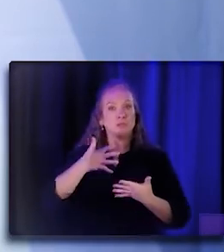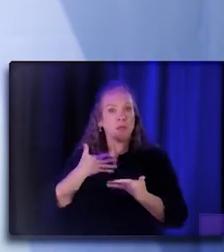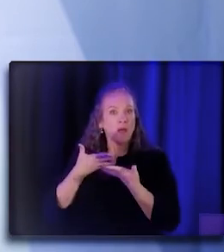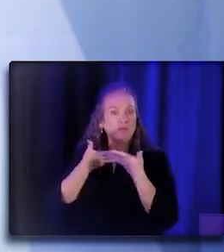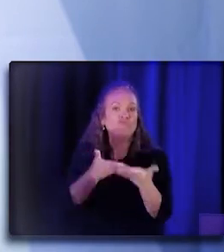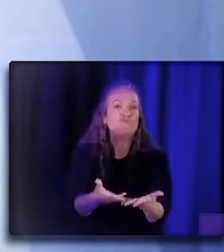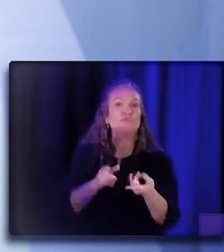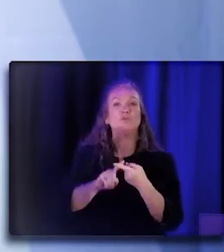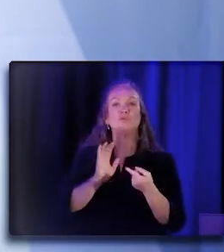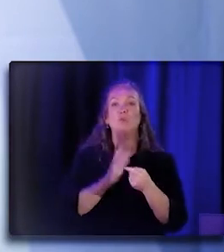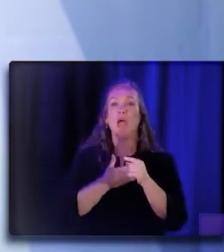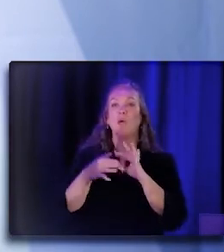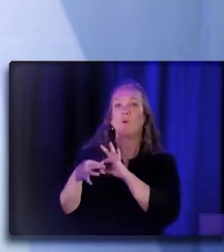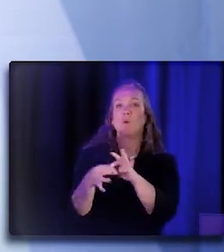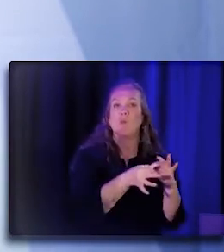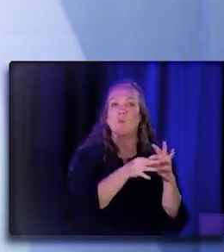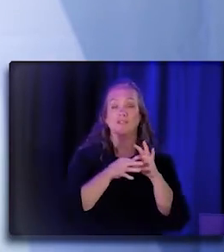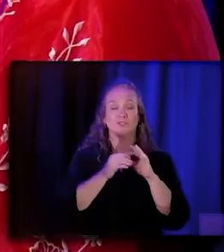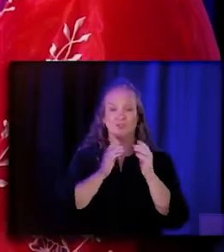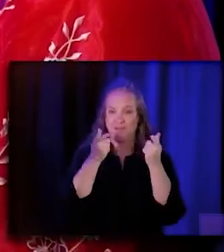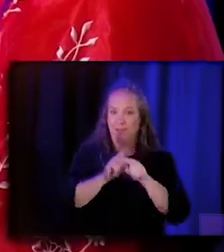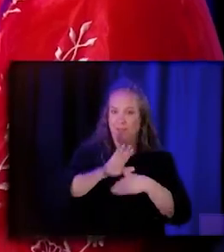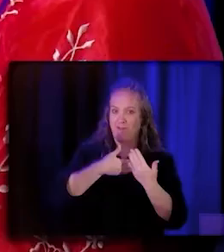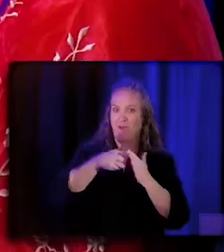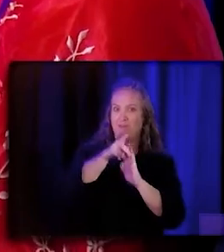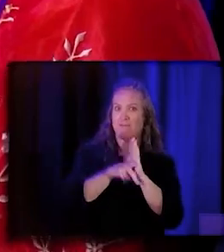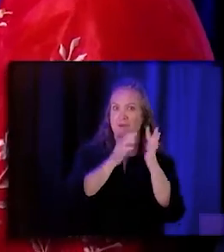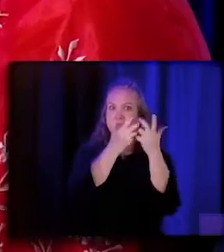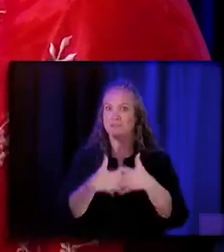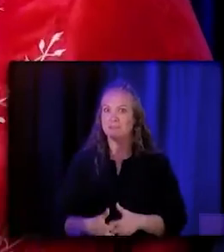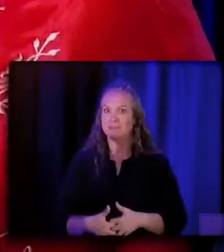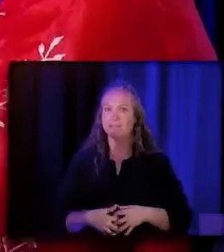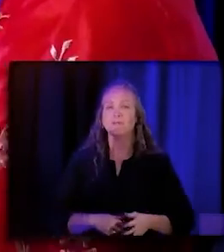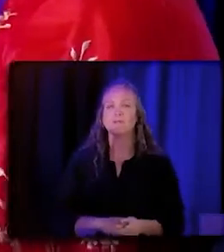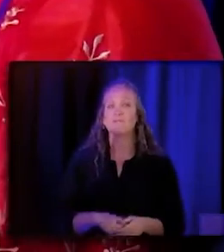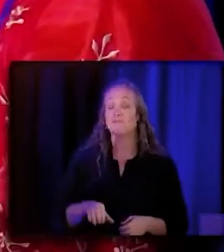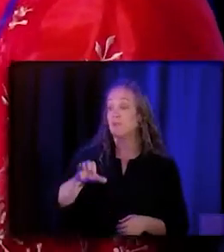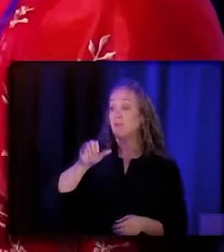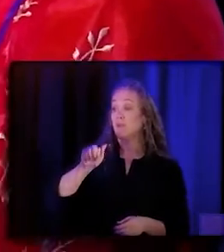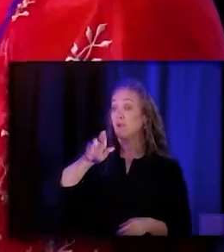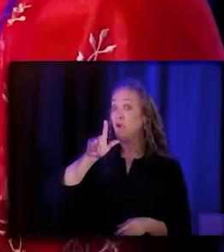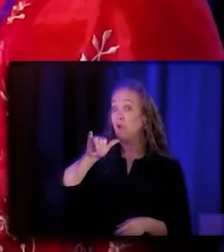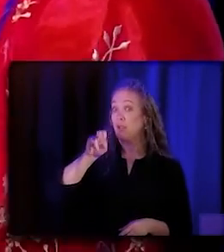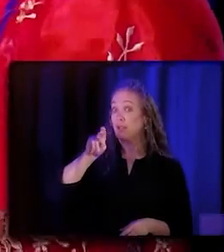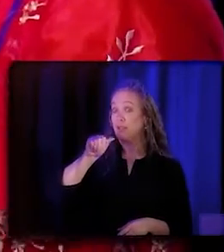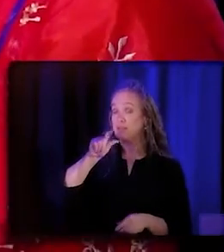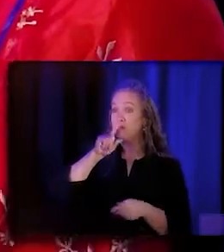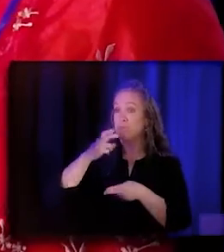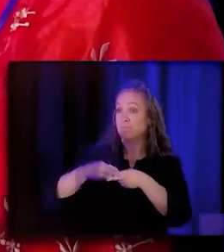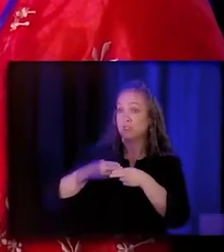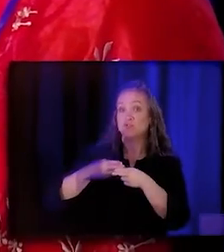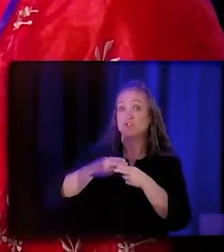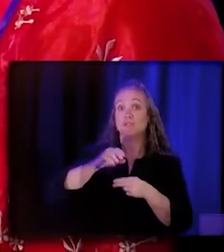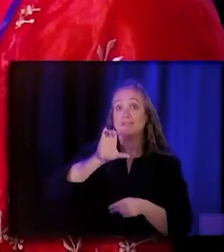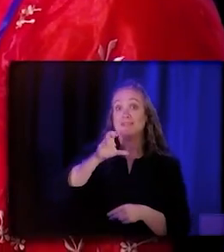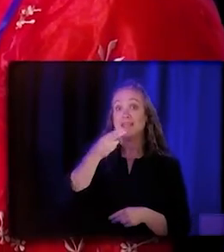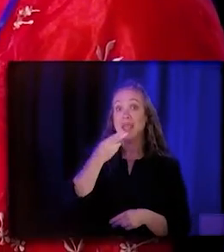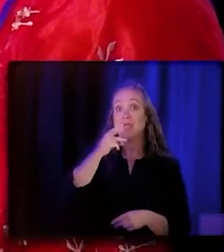as all these policies come into play. And so, you know, Carlina, you mentioned, you know, the role of the CHW in California, you know,